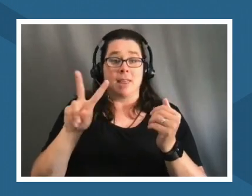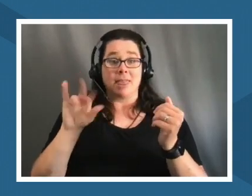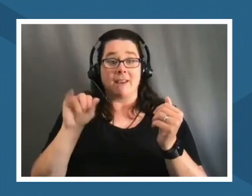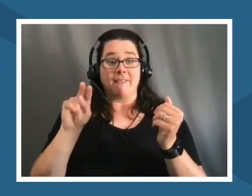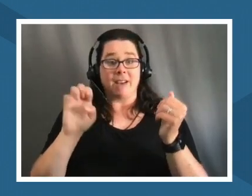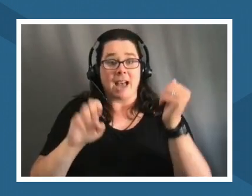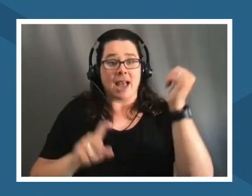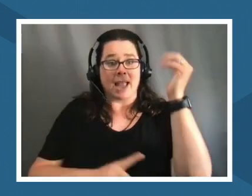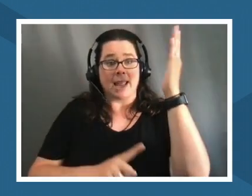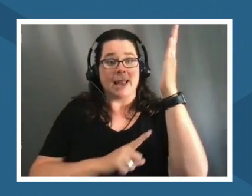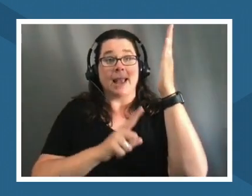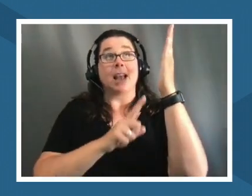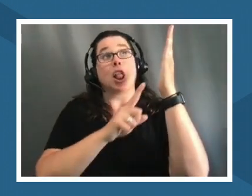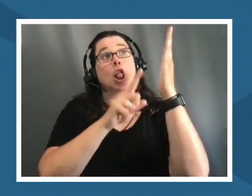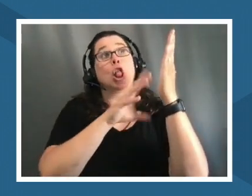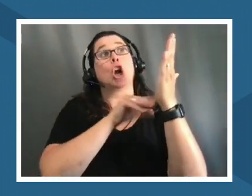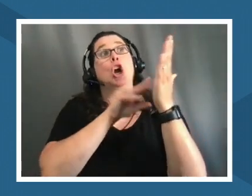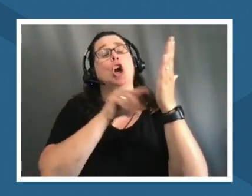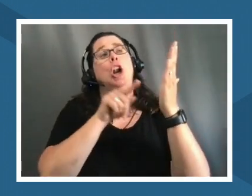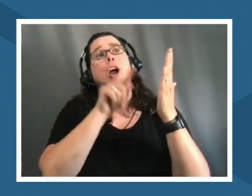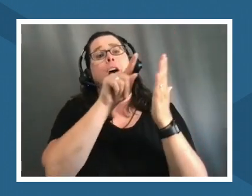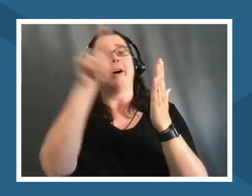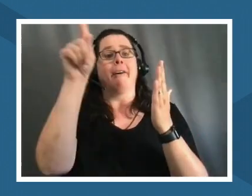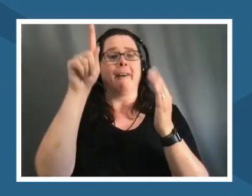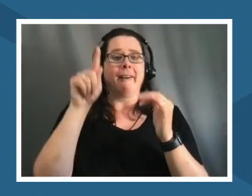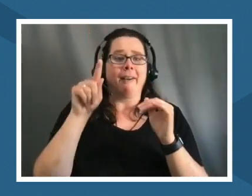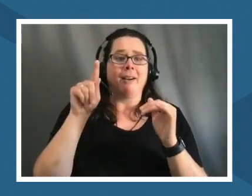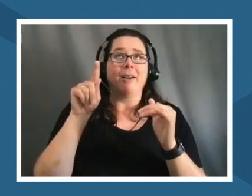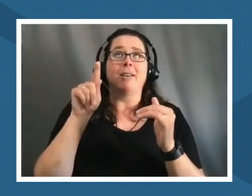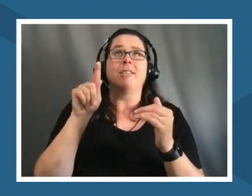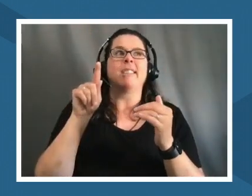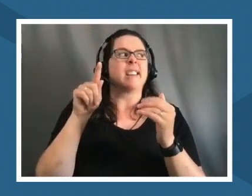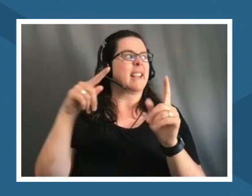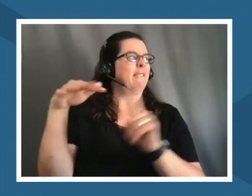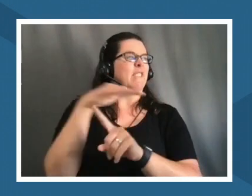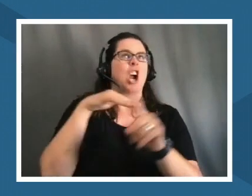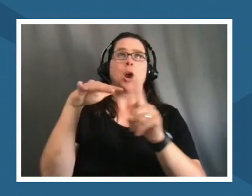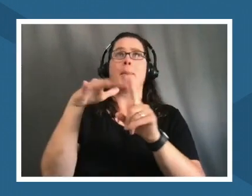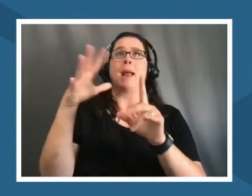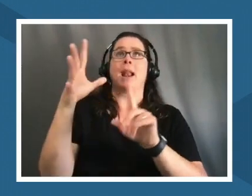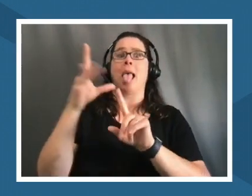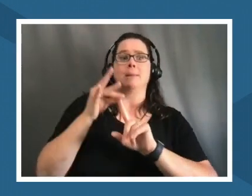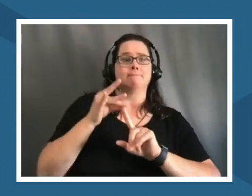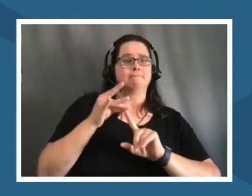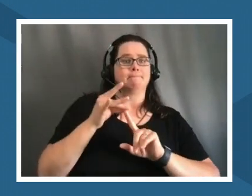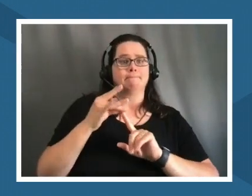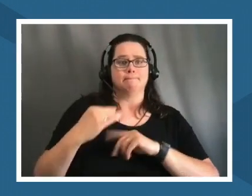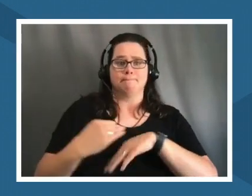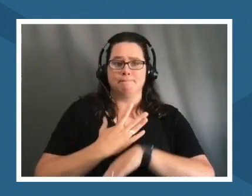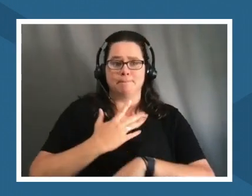to learn how to use your environment so that it shapes you you find a mushroom you grow